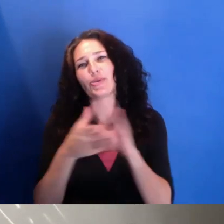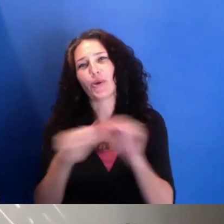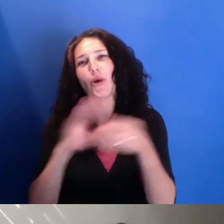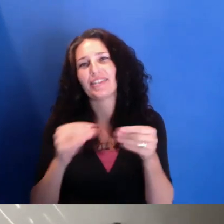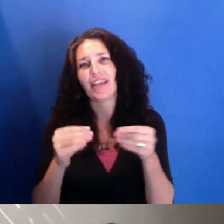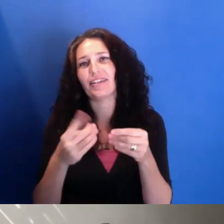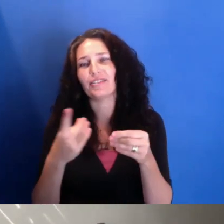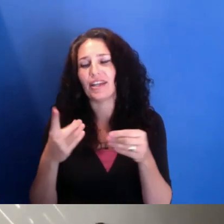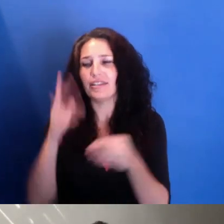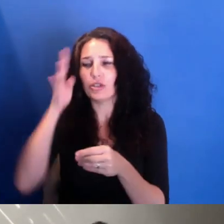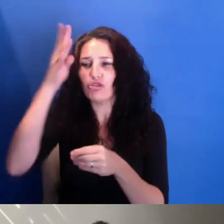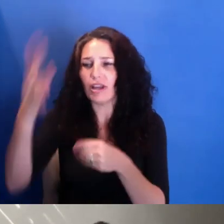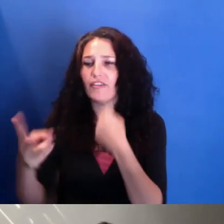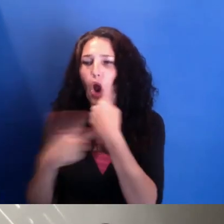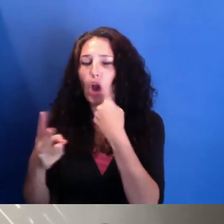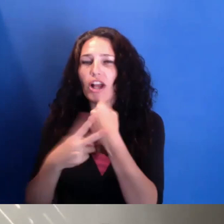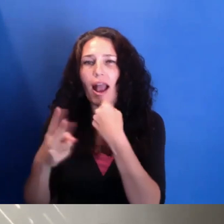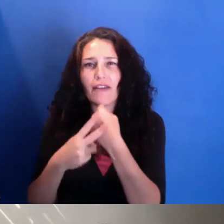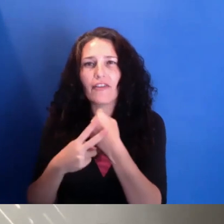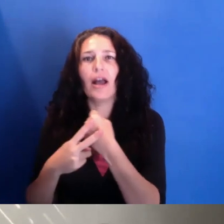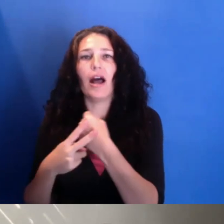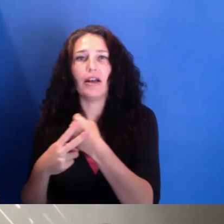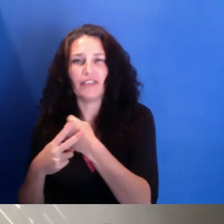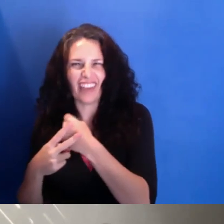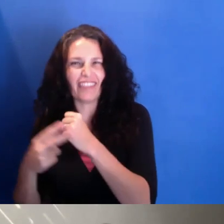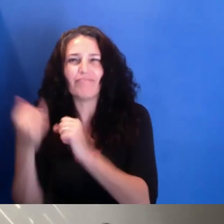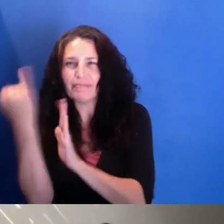centering imagery of and by Newark's Black communities.